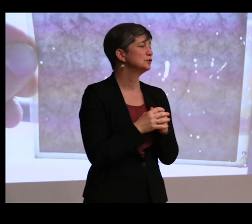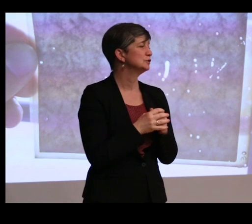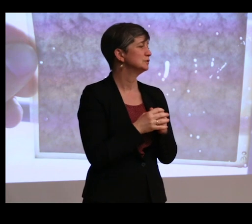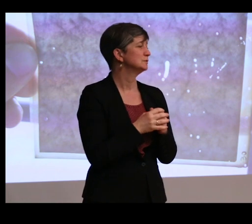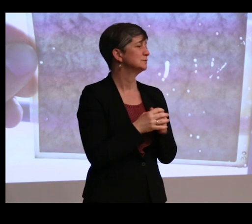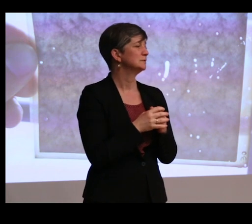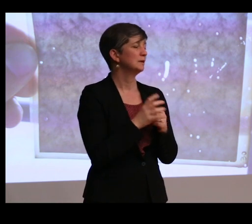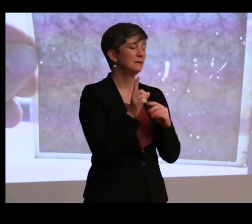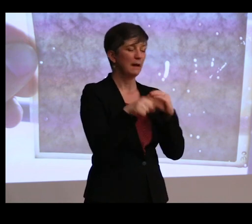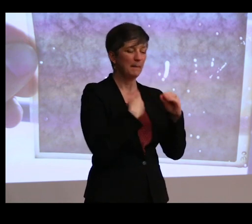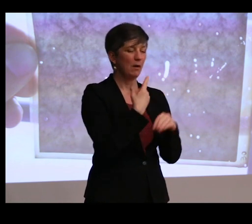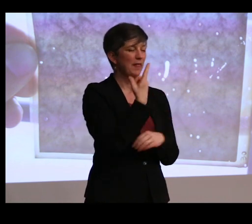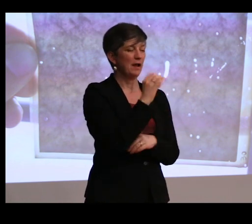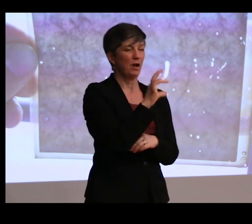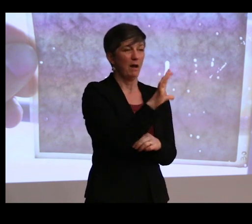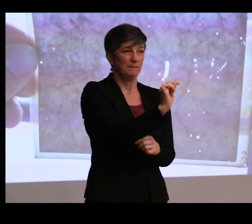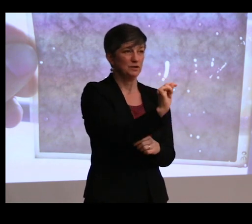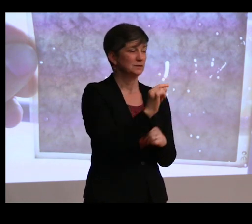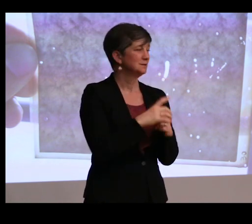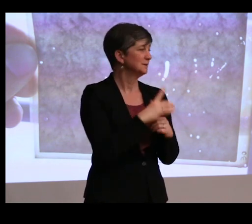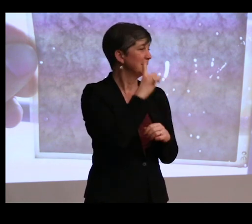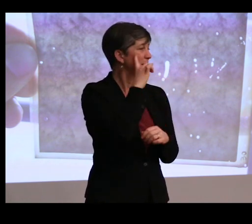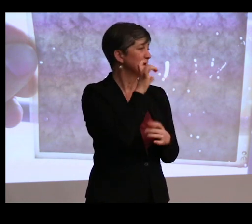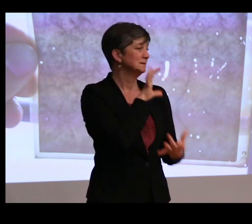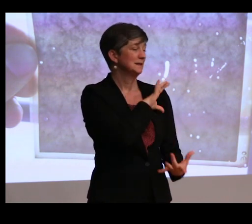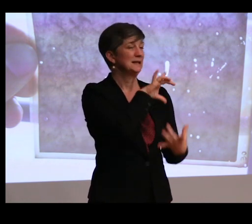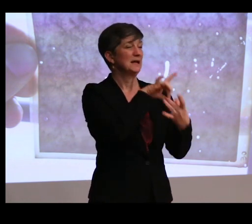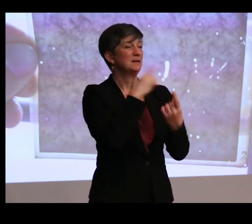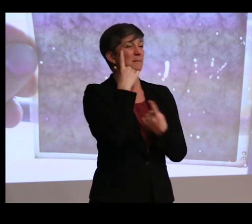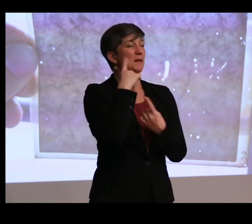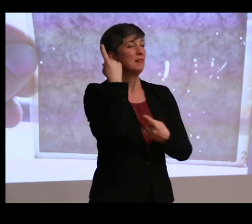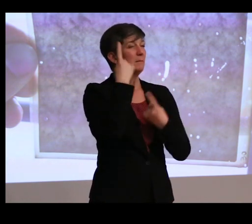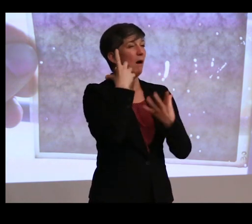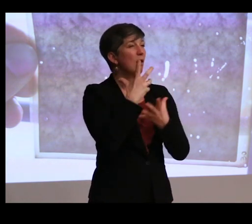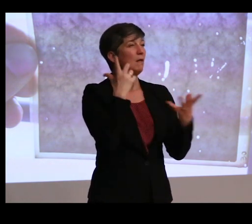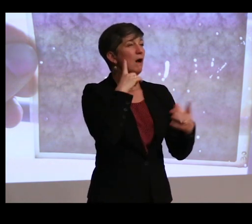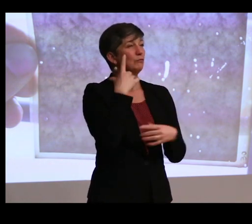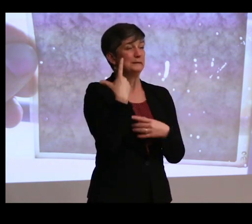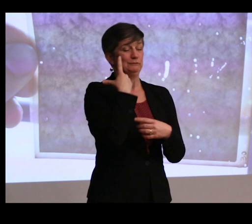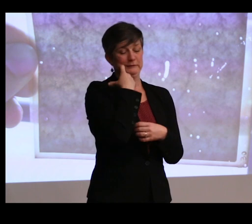an object because it connects to something I've been thinking about a lot over the last few years.